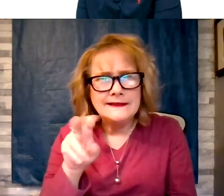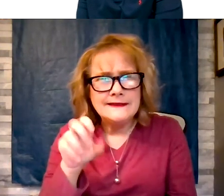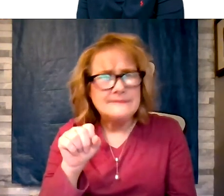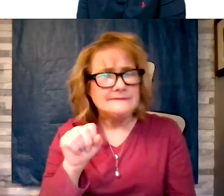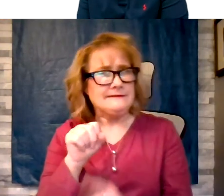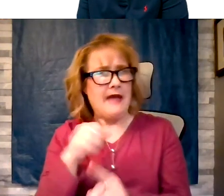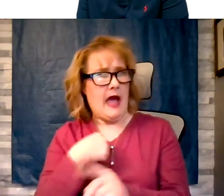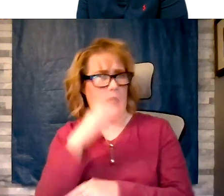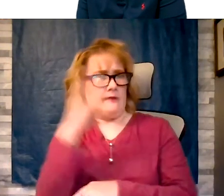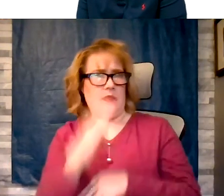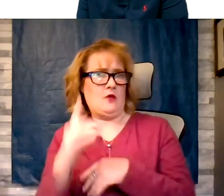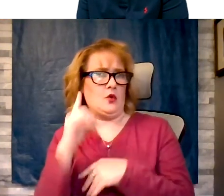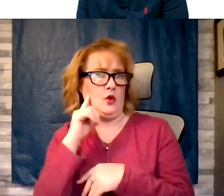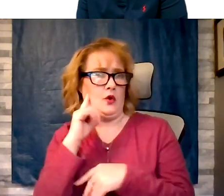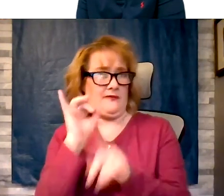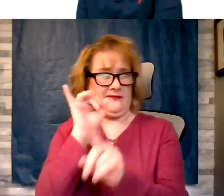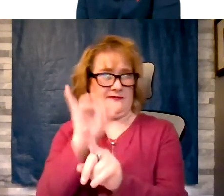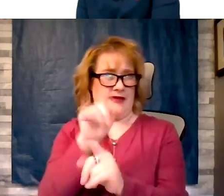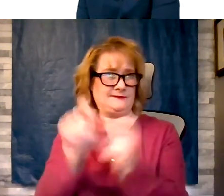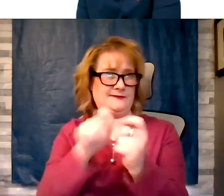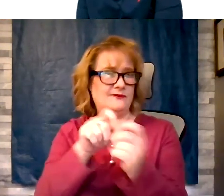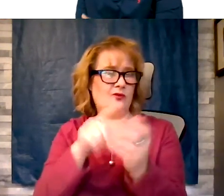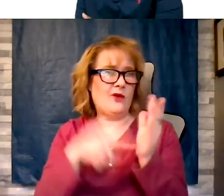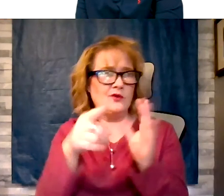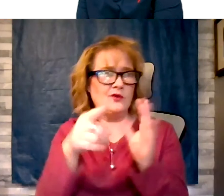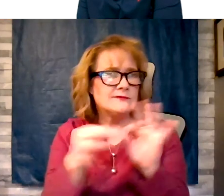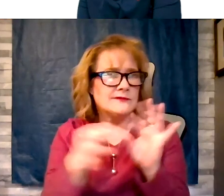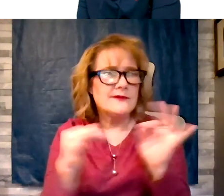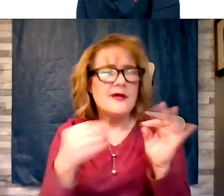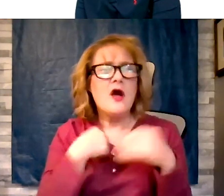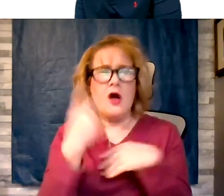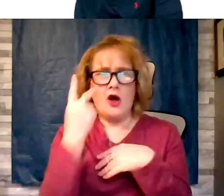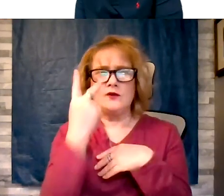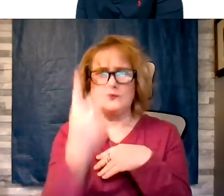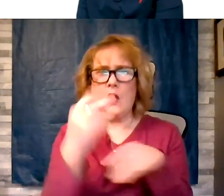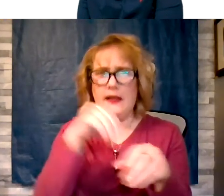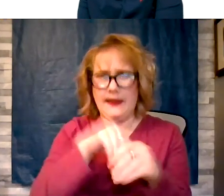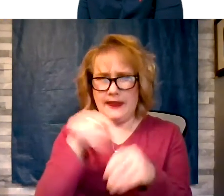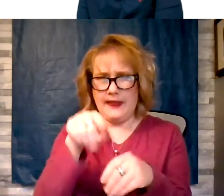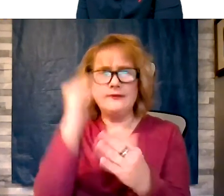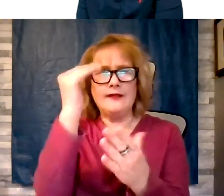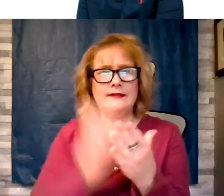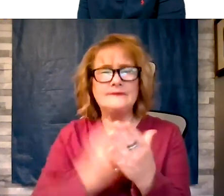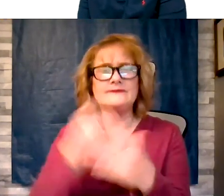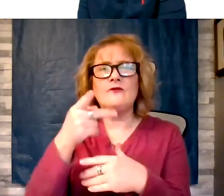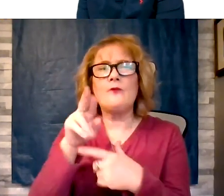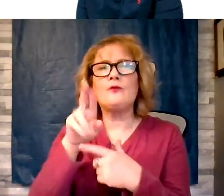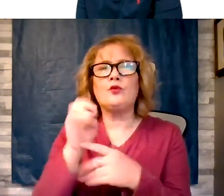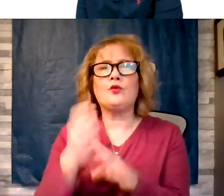particular one. I saw that in the list of pre-questions and no, I have not heard of that but